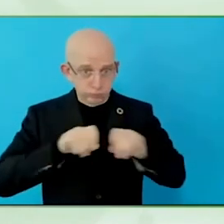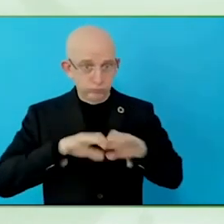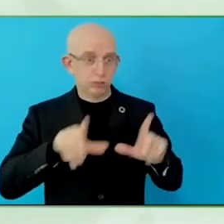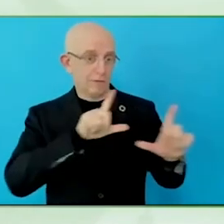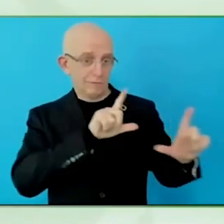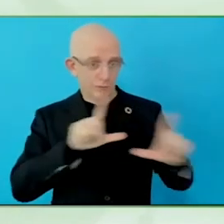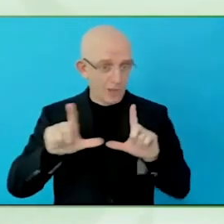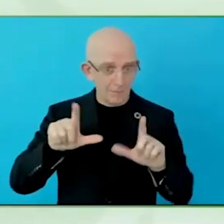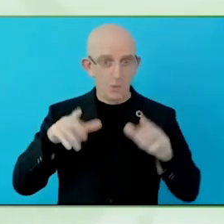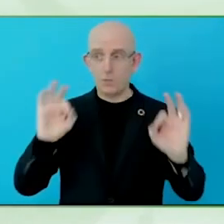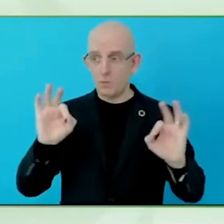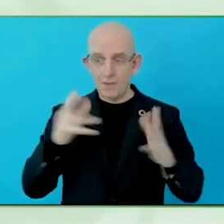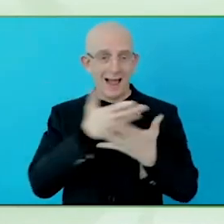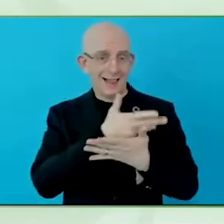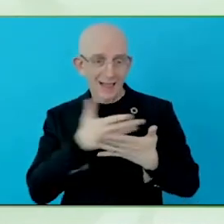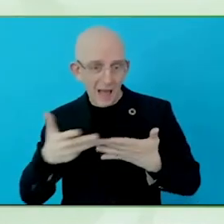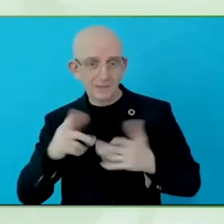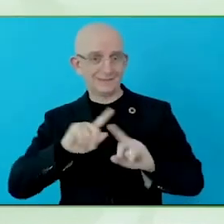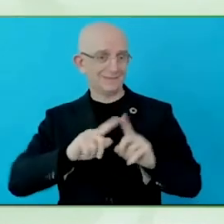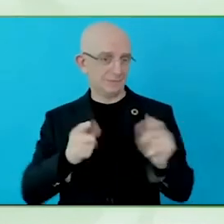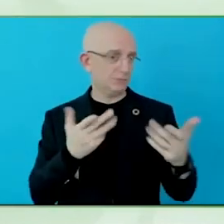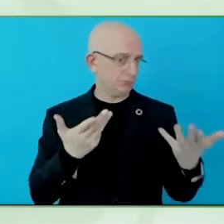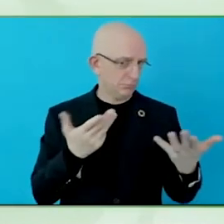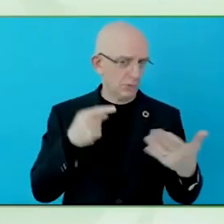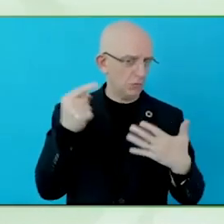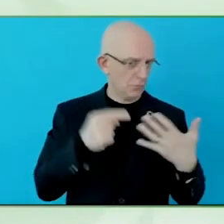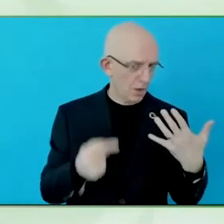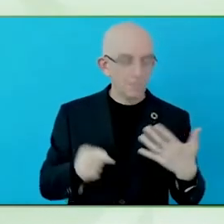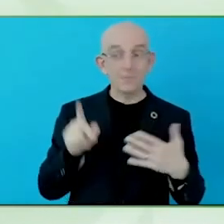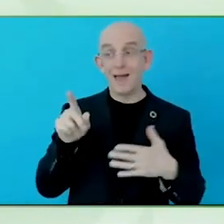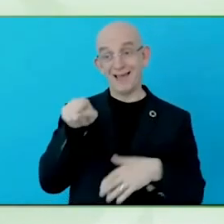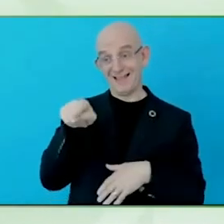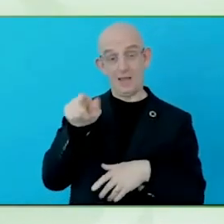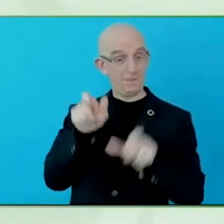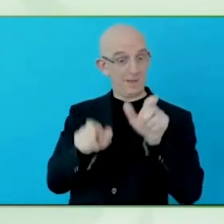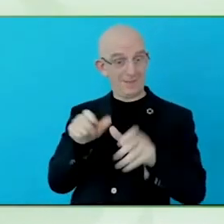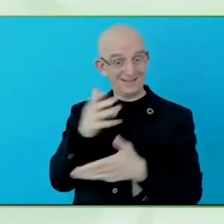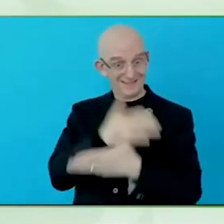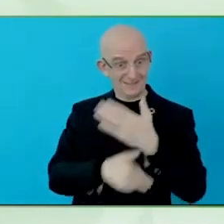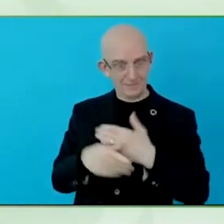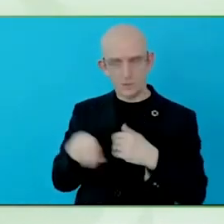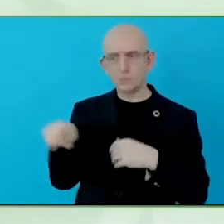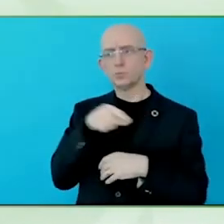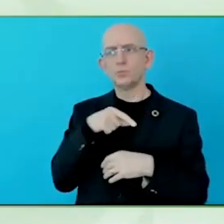What do you think of the range of differences within the disability